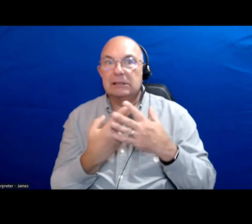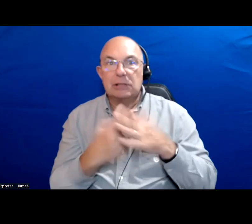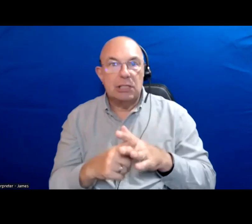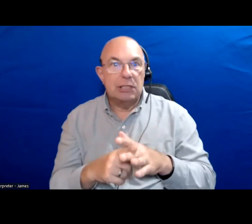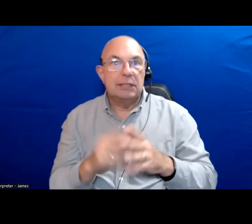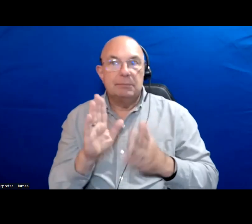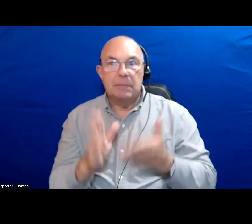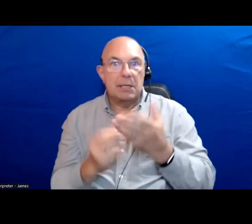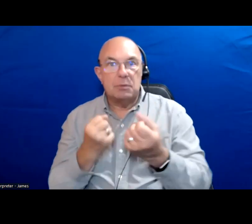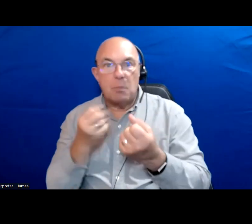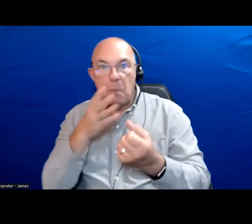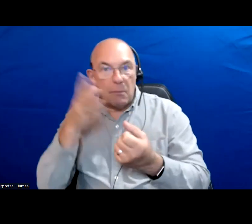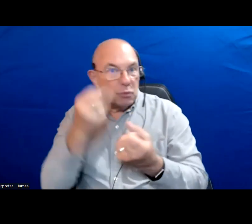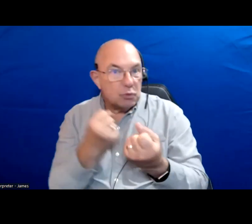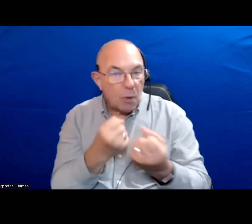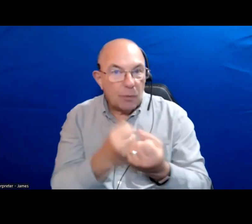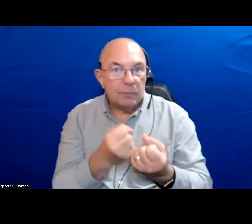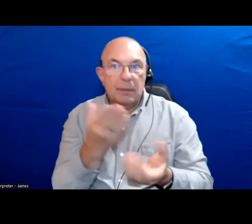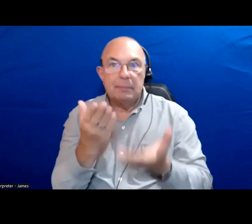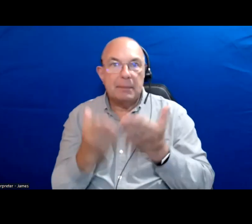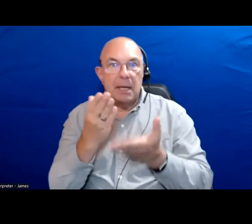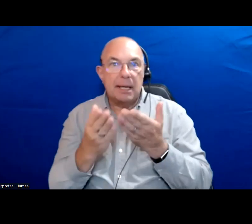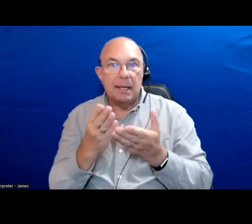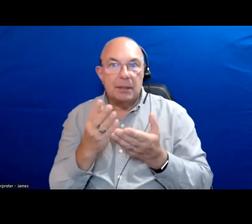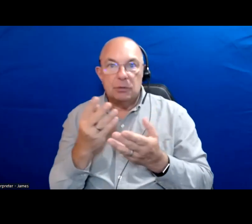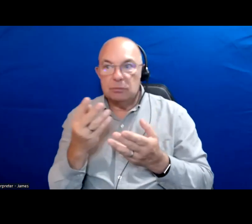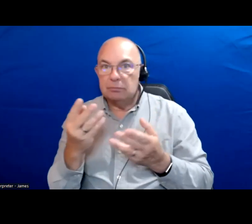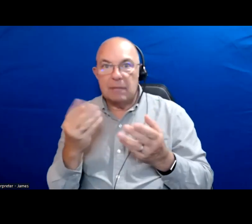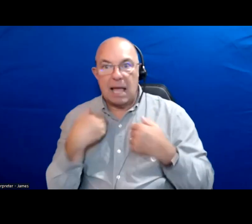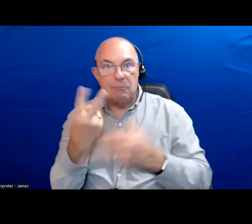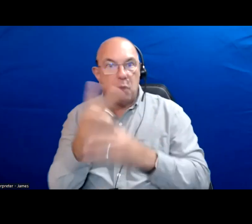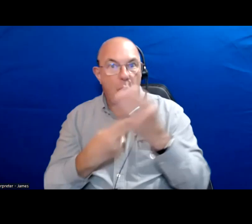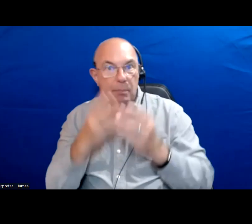parents or two-parent families.